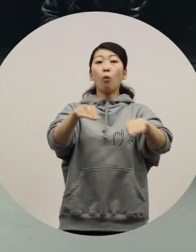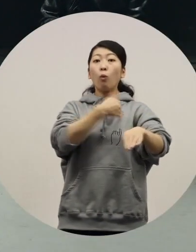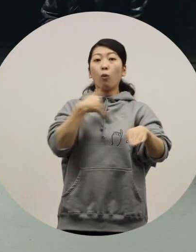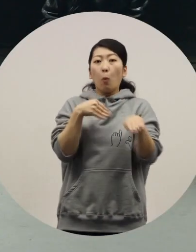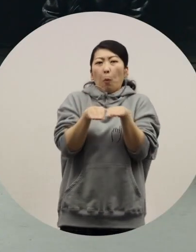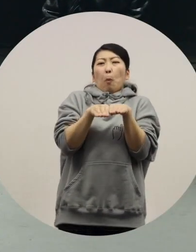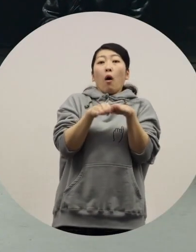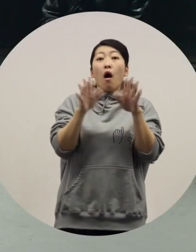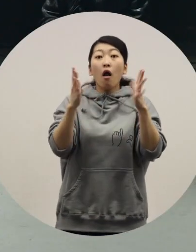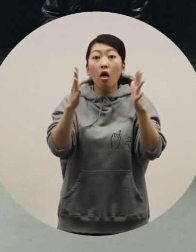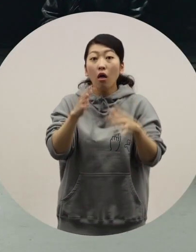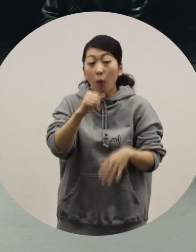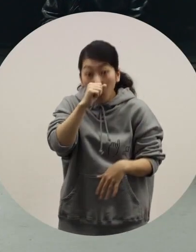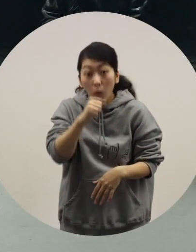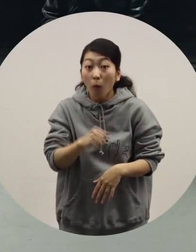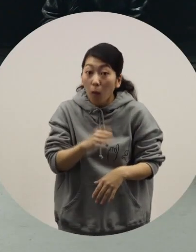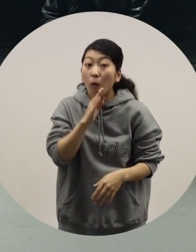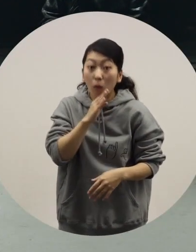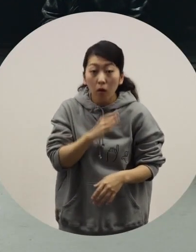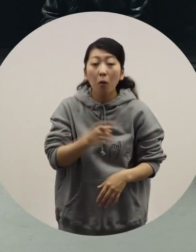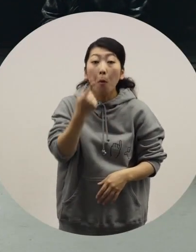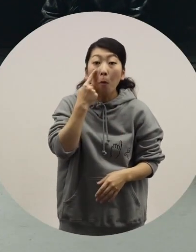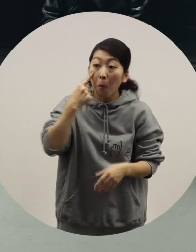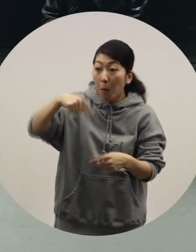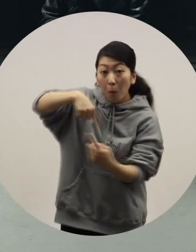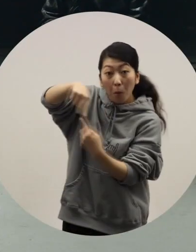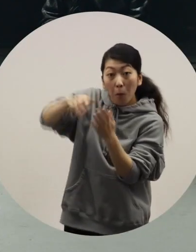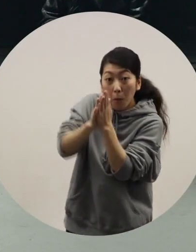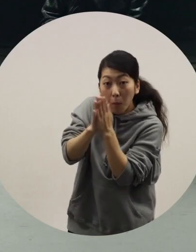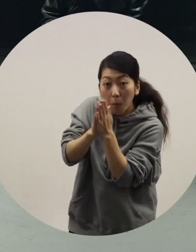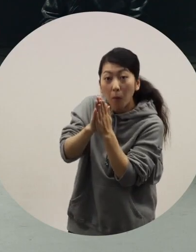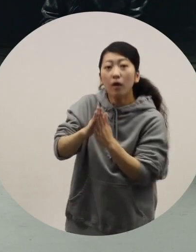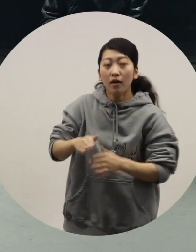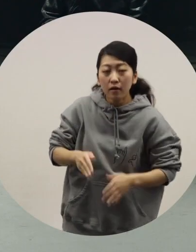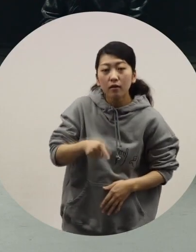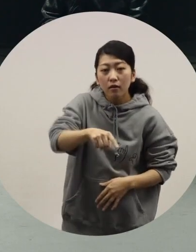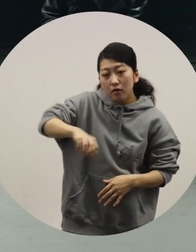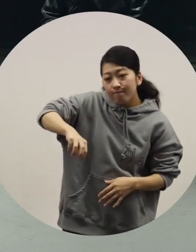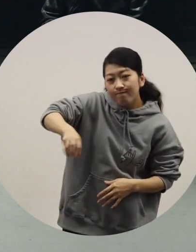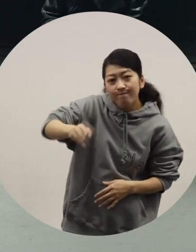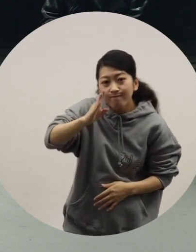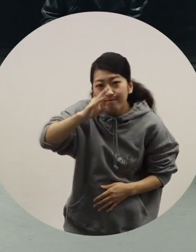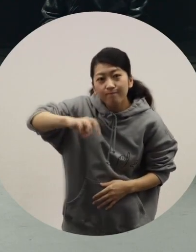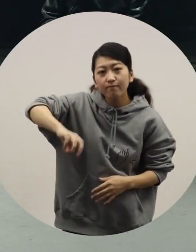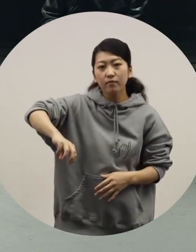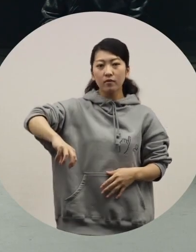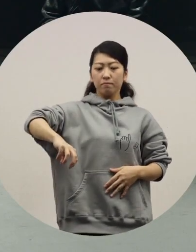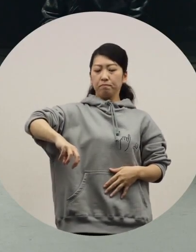[Ochiai] Exactly. -[Toriyama] Yes. [Ochiai] Would you mind demonstrating a rotation? [Azuma] Well, I'll push this and c